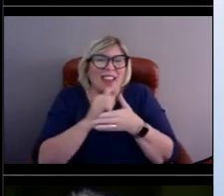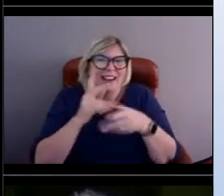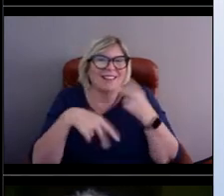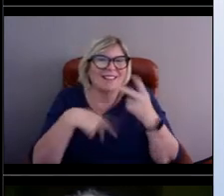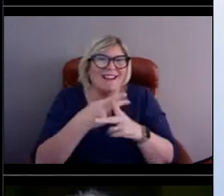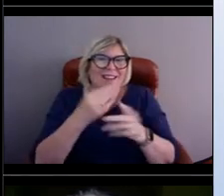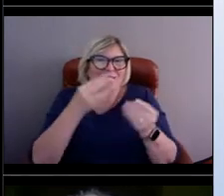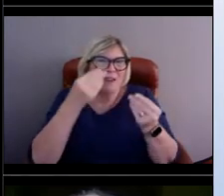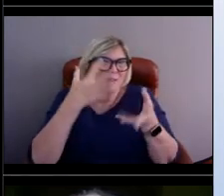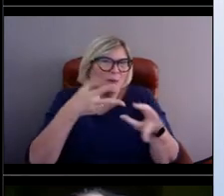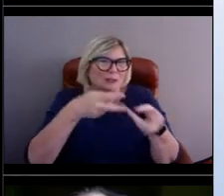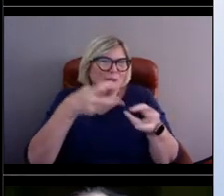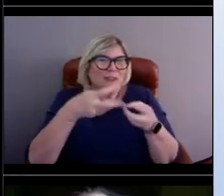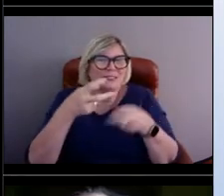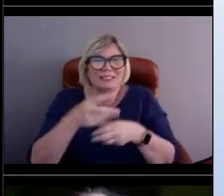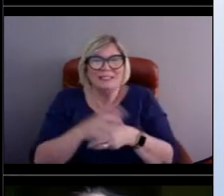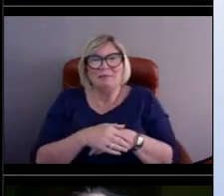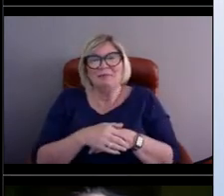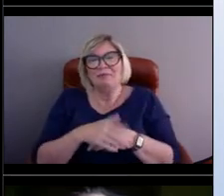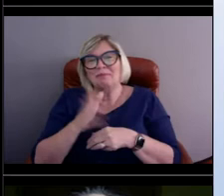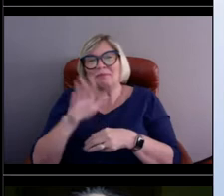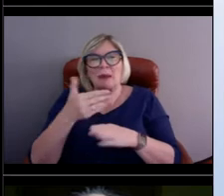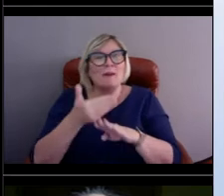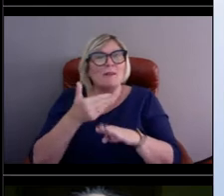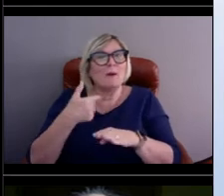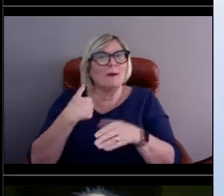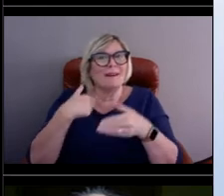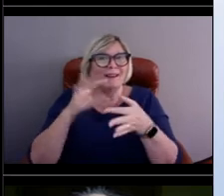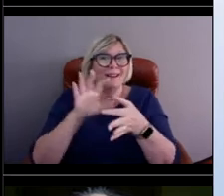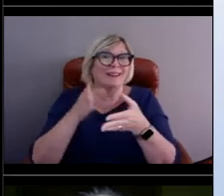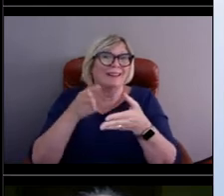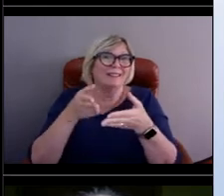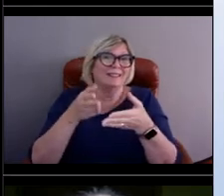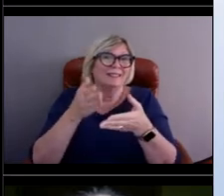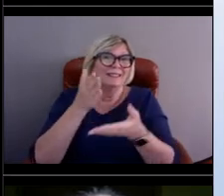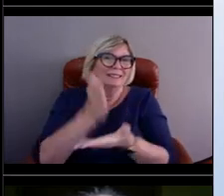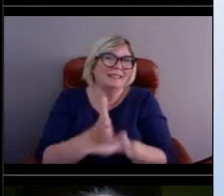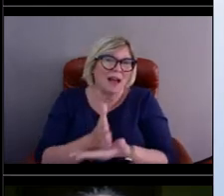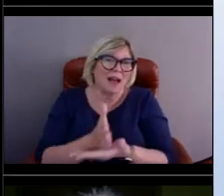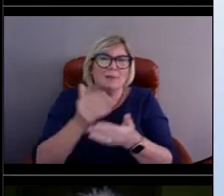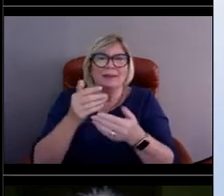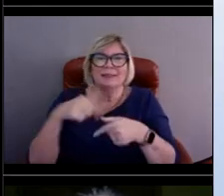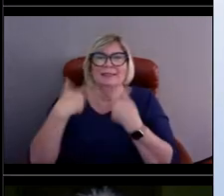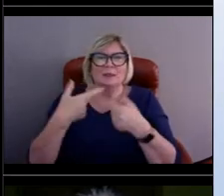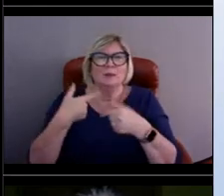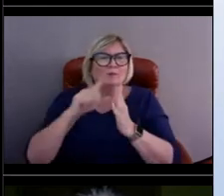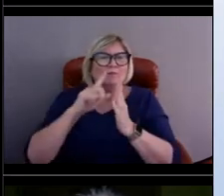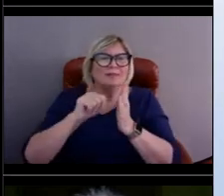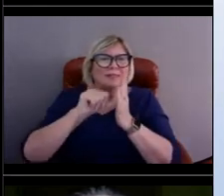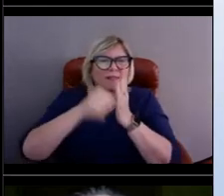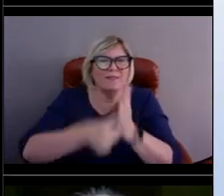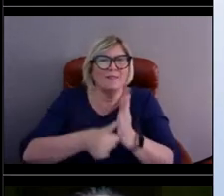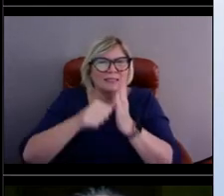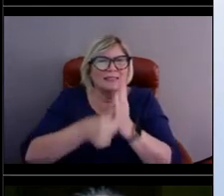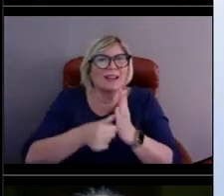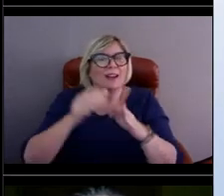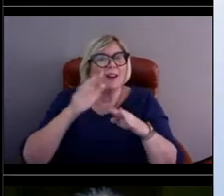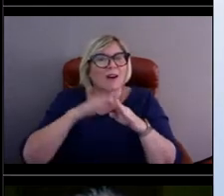Oh, that's great. Before I let you guys go, since we put so much emphasis on the photos, are only the live,